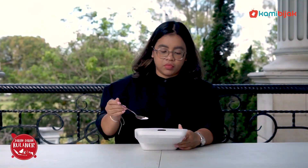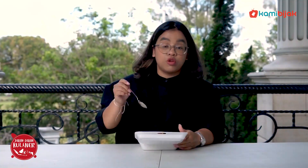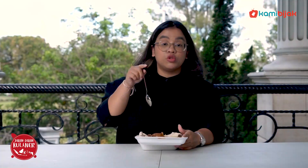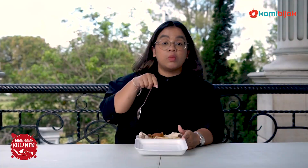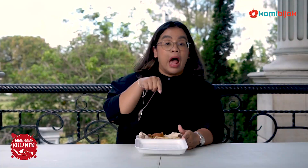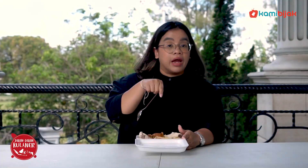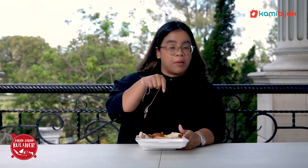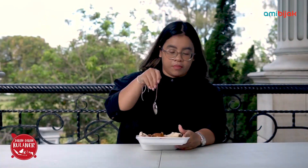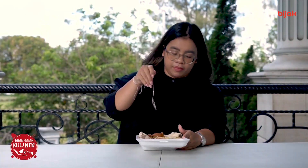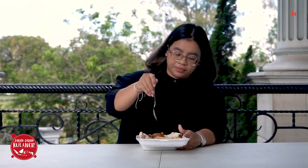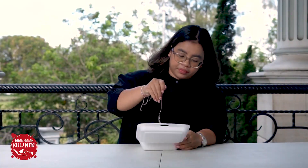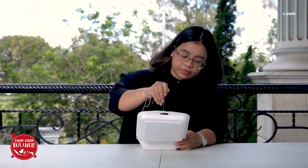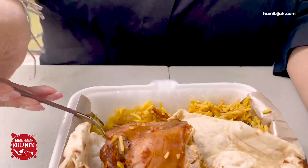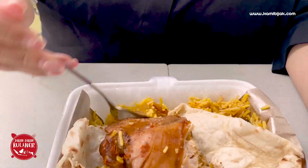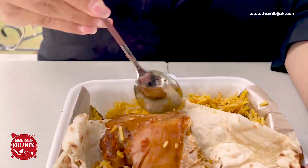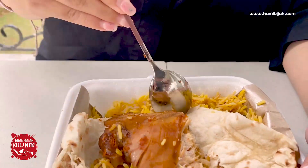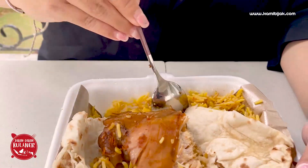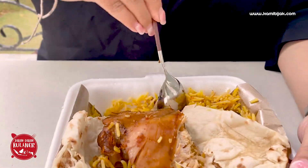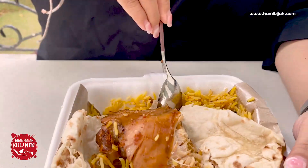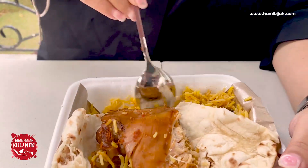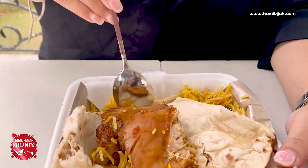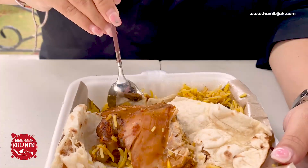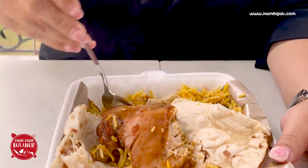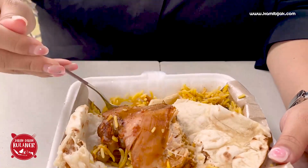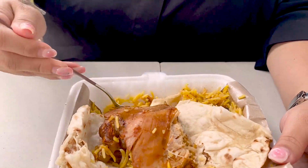We'll try it again with the rice.